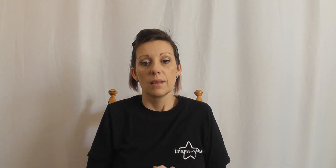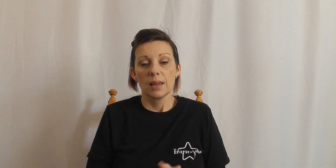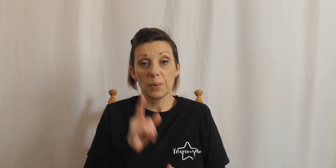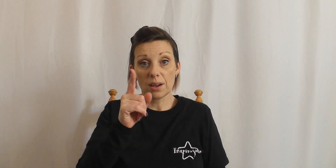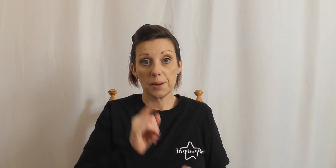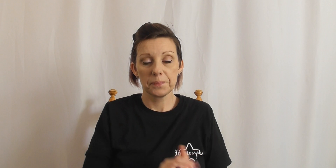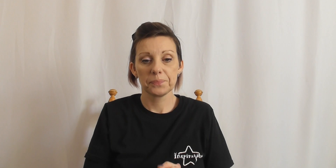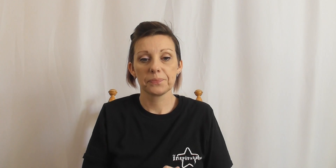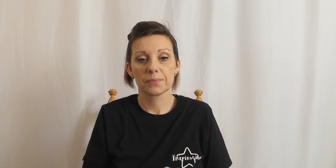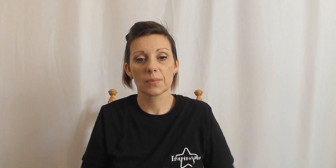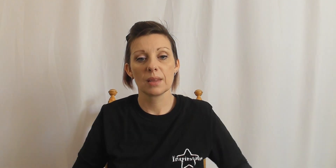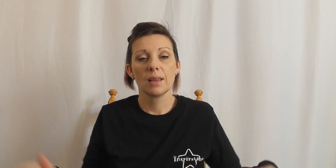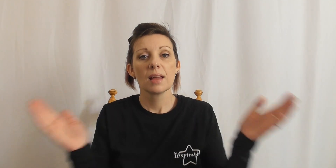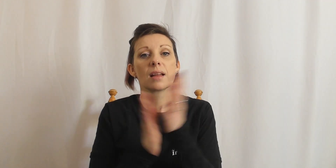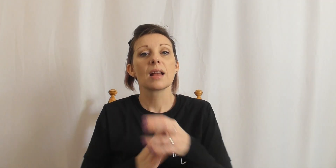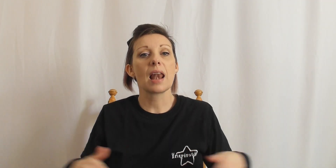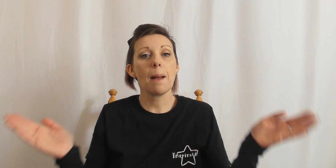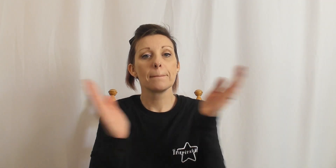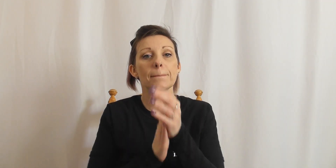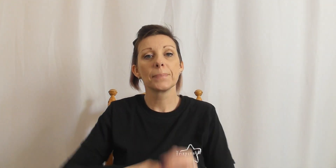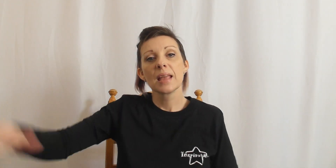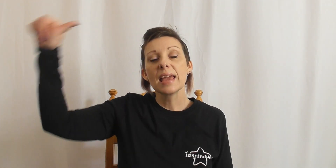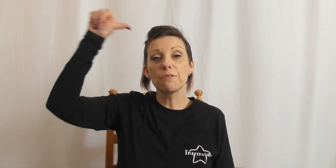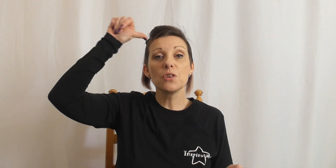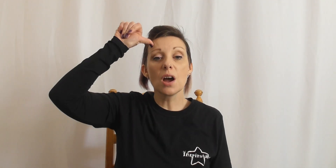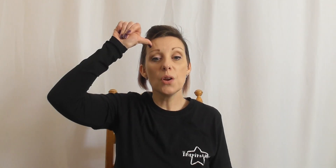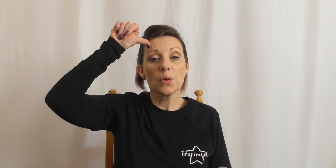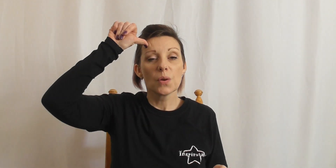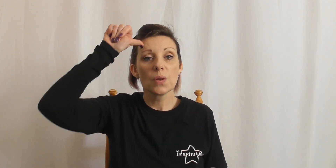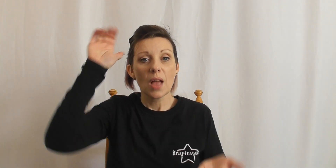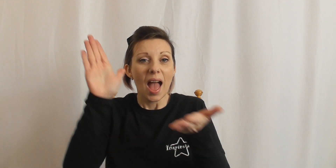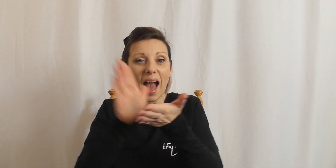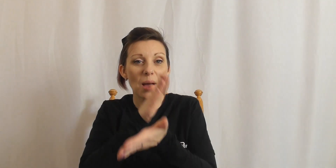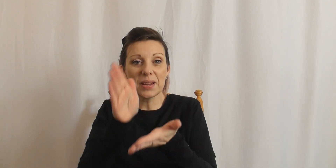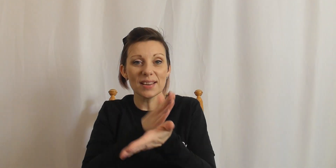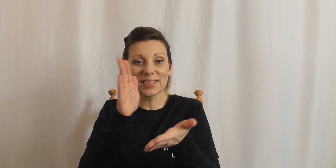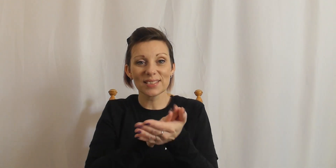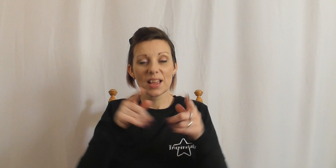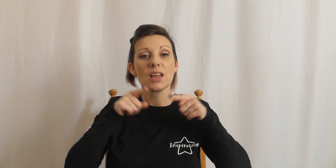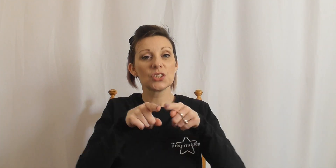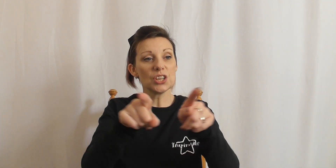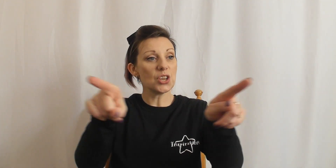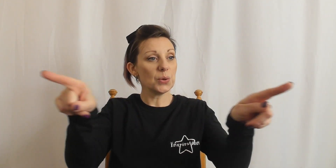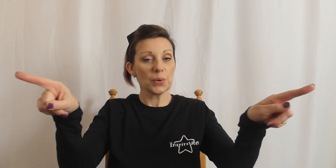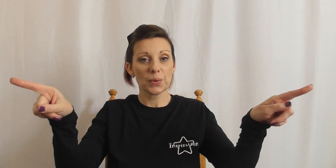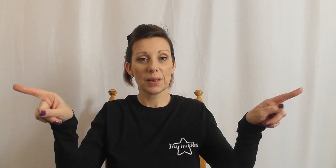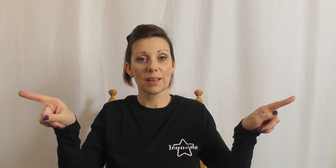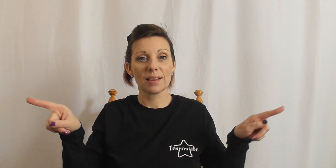Here we go. Clap if you know happiness to you